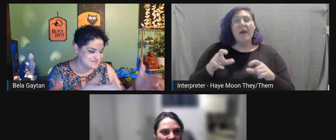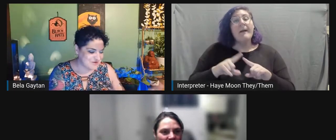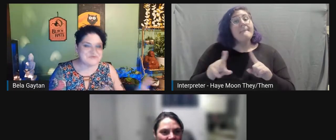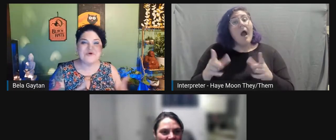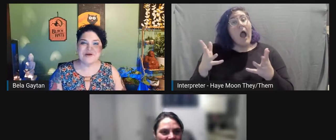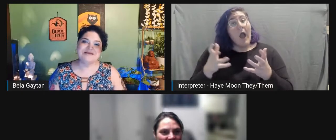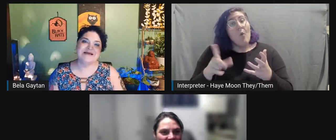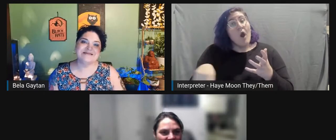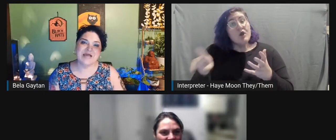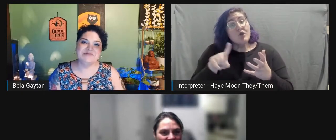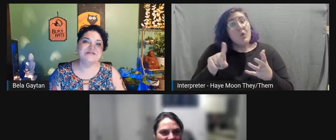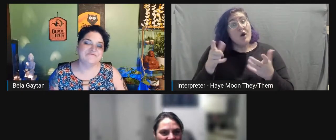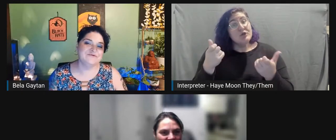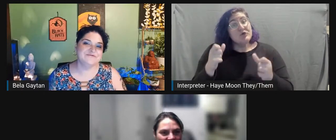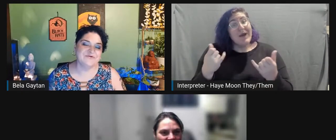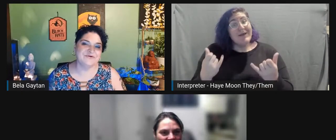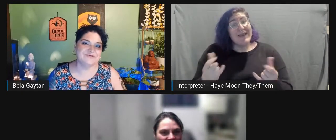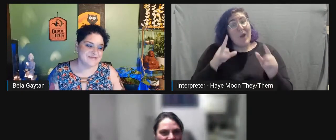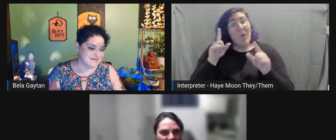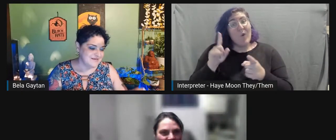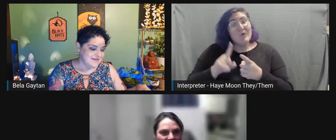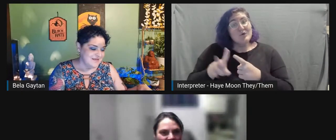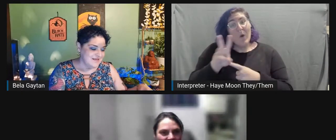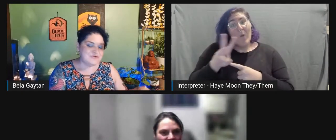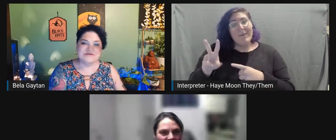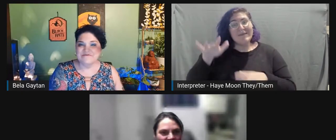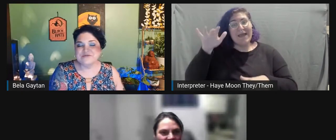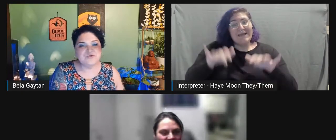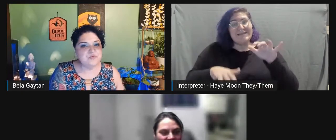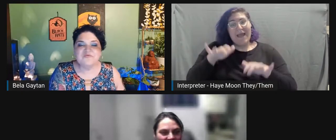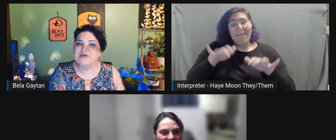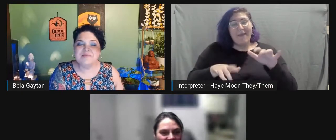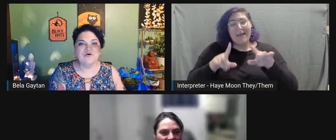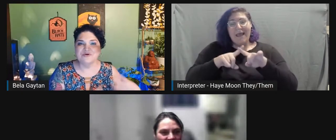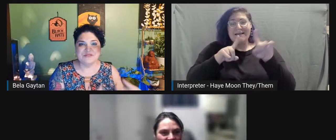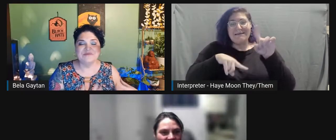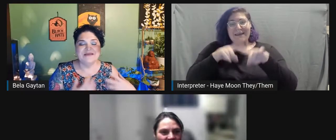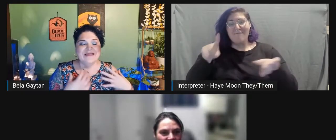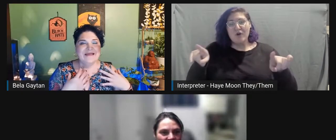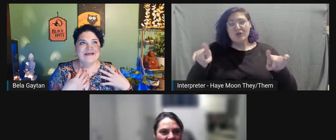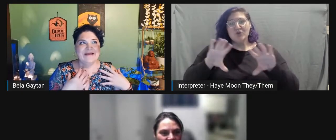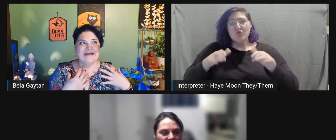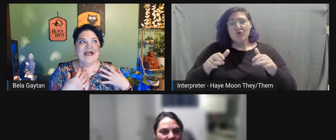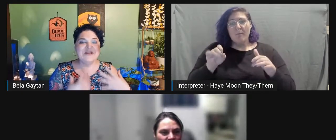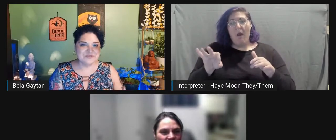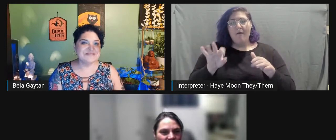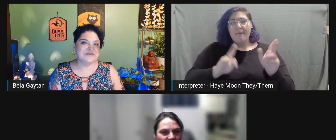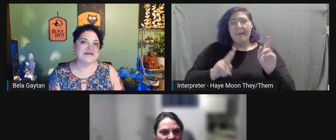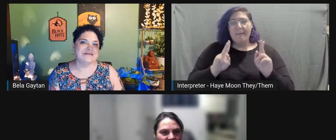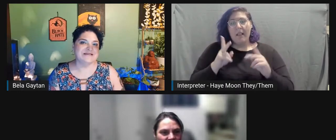Go to a website and type in diverse photos or diverse group of people or something, and you'll see what I said.